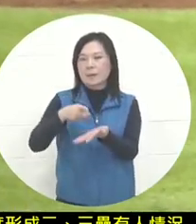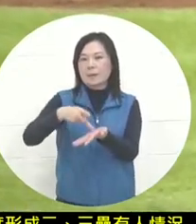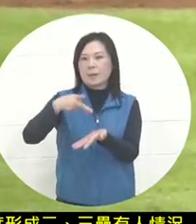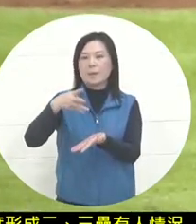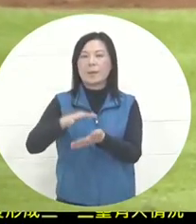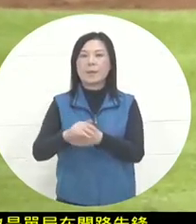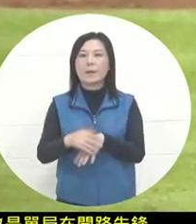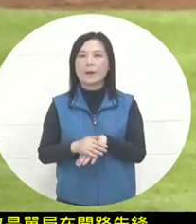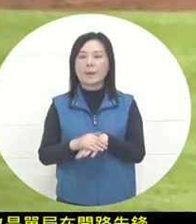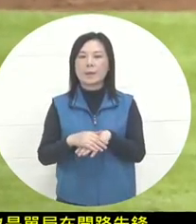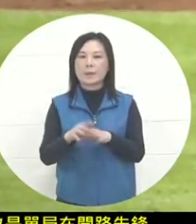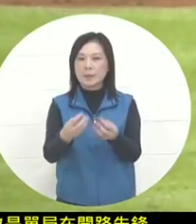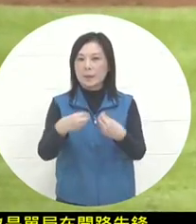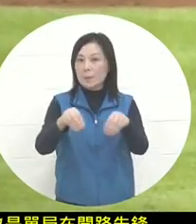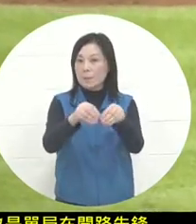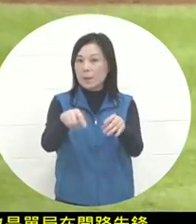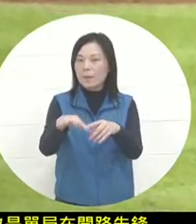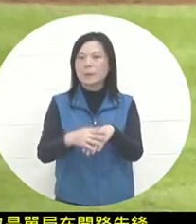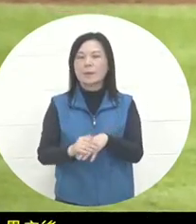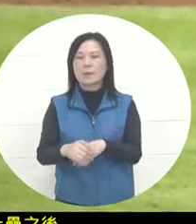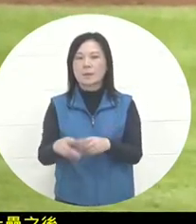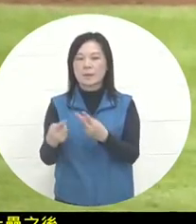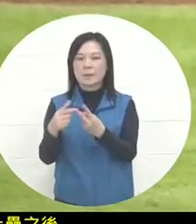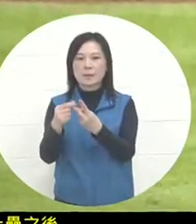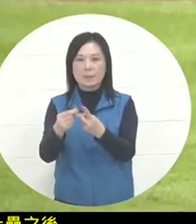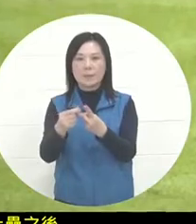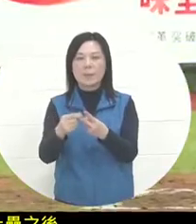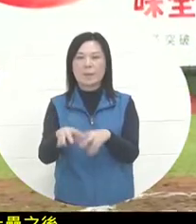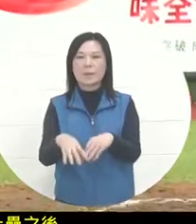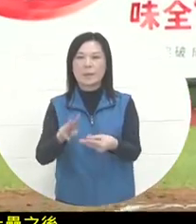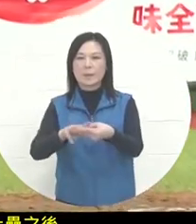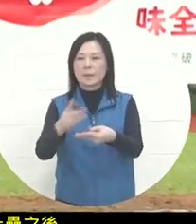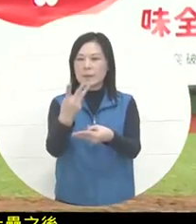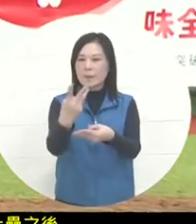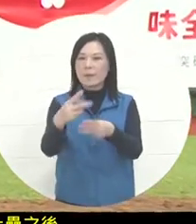and once was the opponent's. He made two mistakes and went to second base to start the bases.